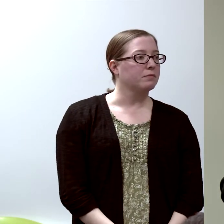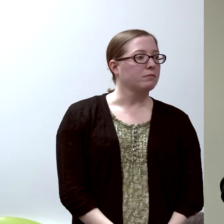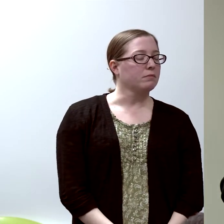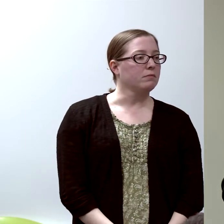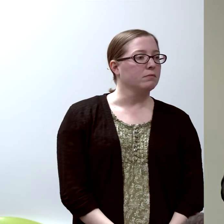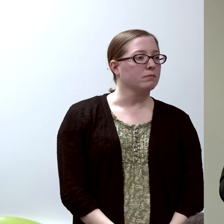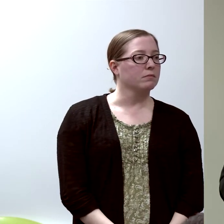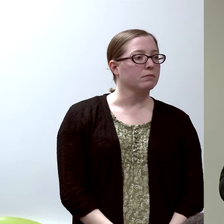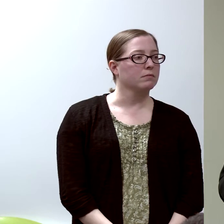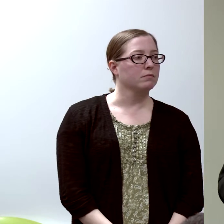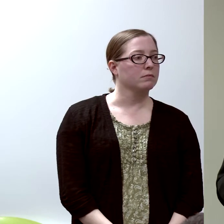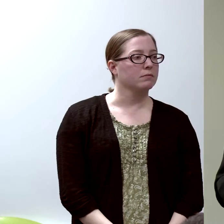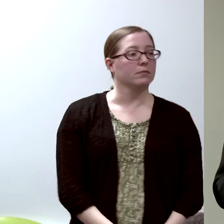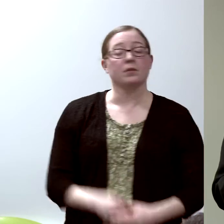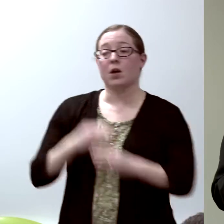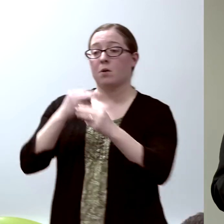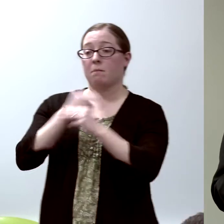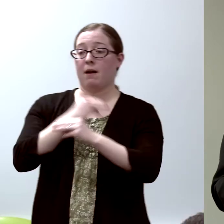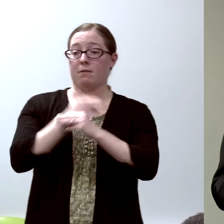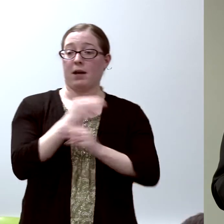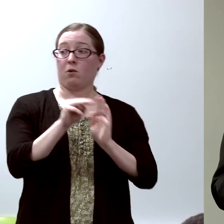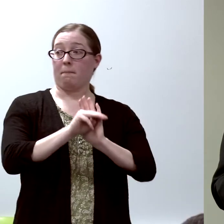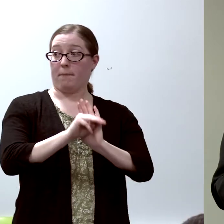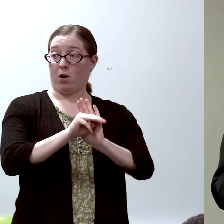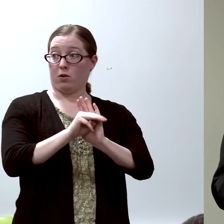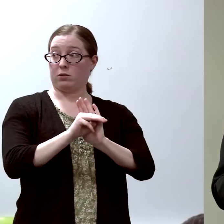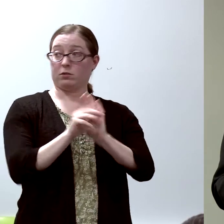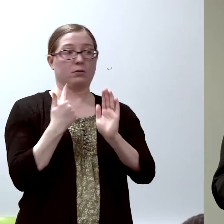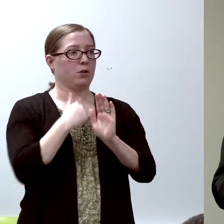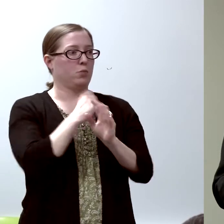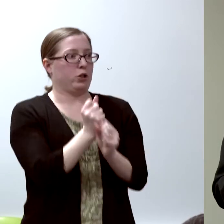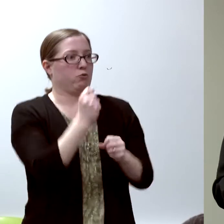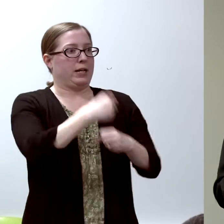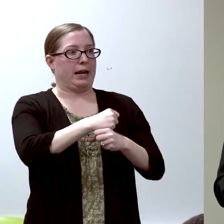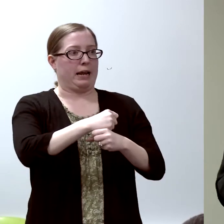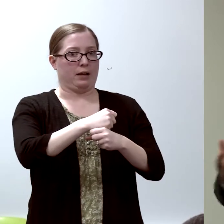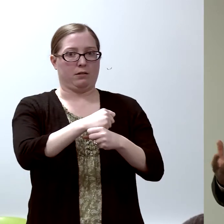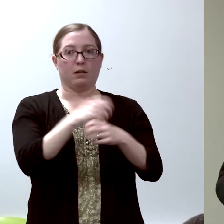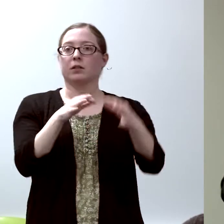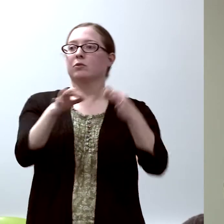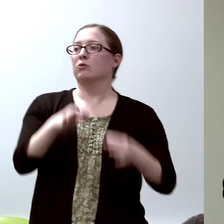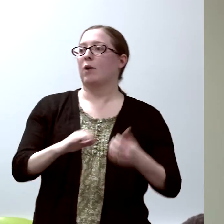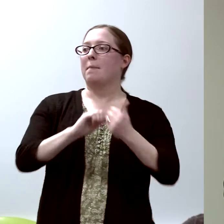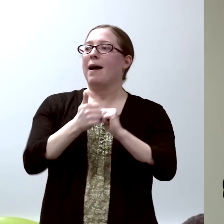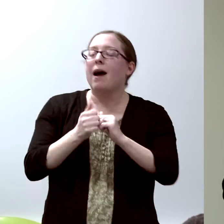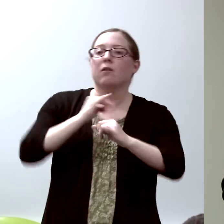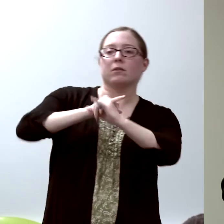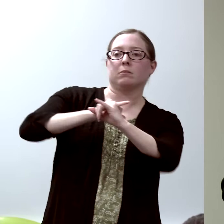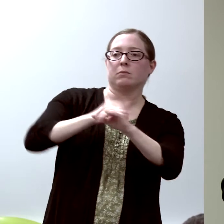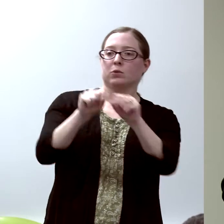and to create these mathematical models that describe how the immune system works...